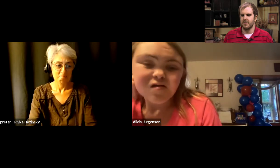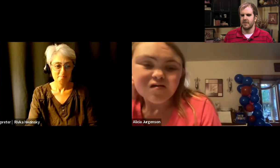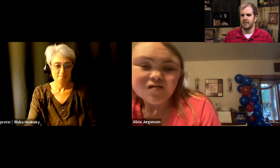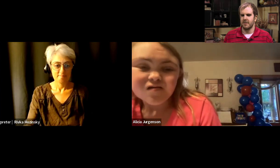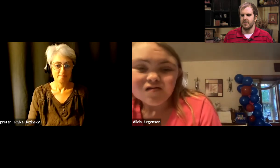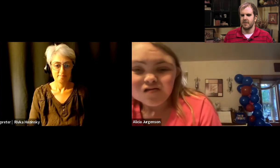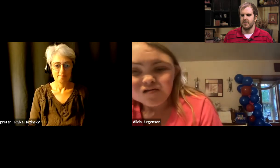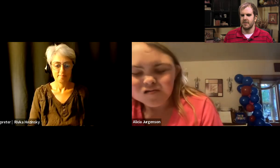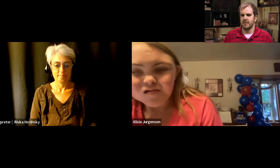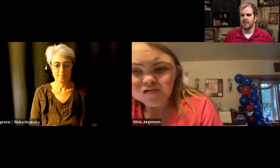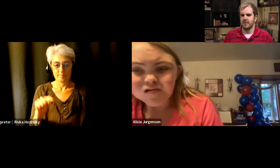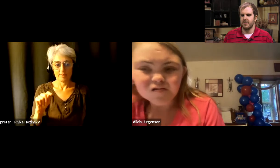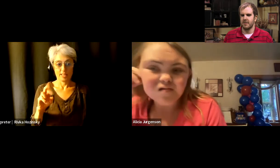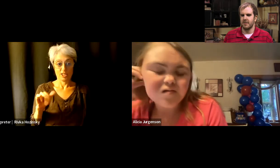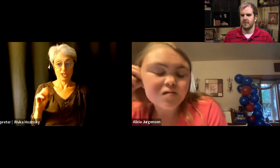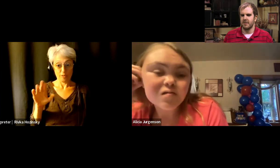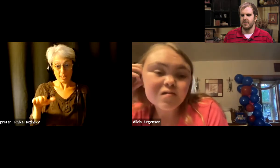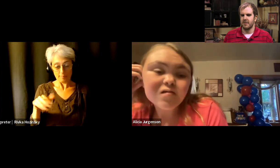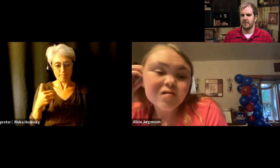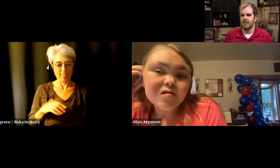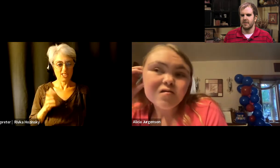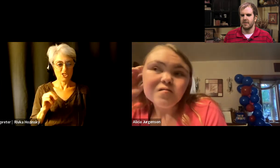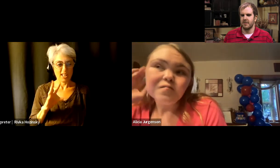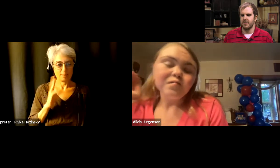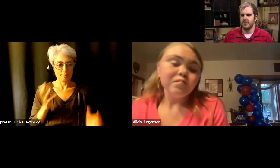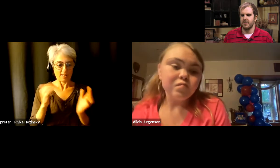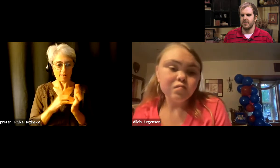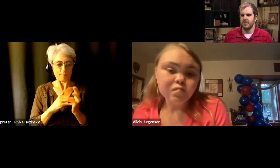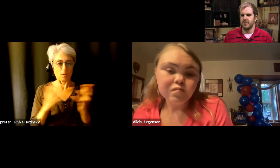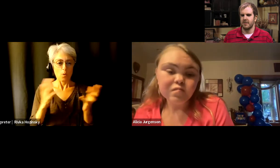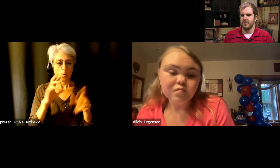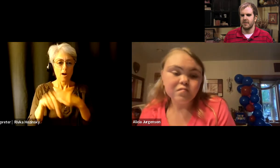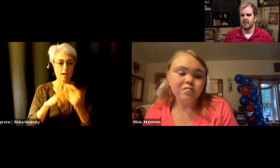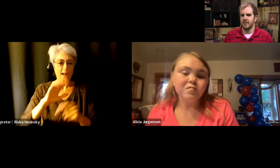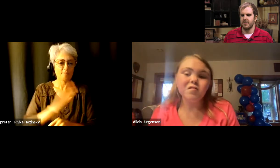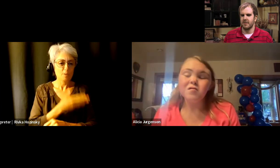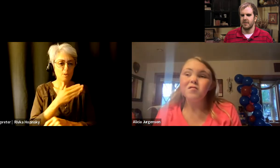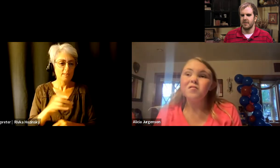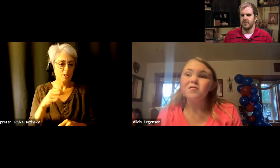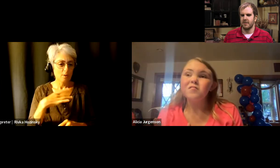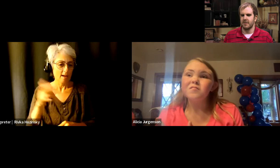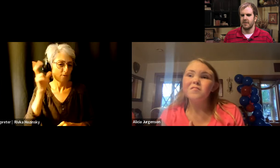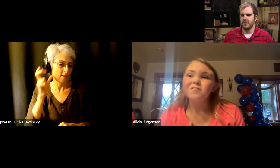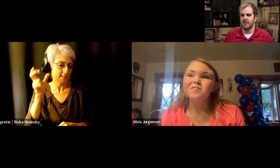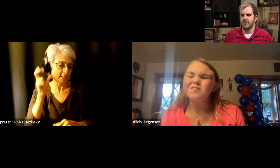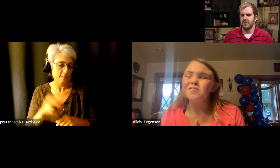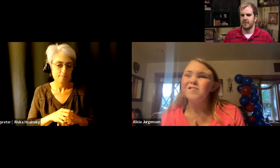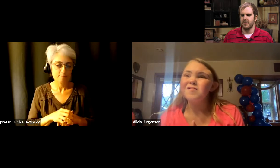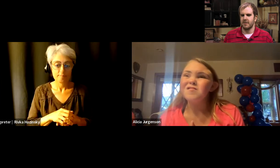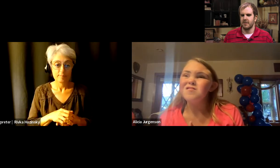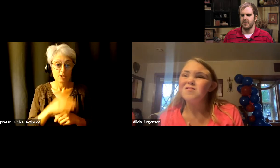Jen: Te Rina this is Jen again. What type of music do you enjoy listening to? Do you enjoy listening to